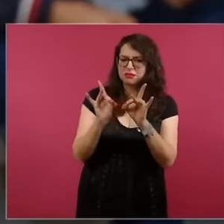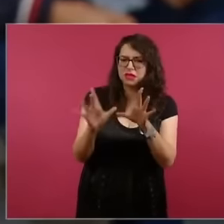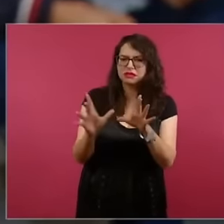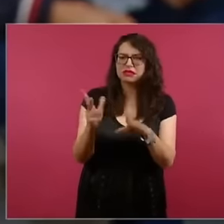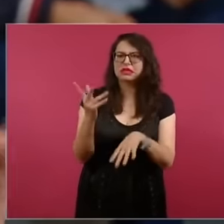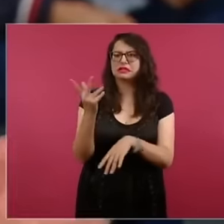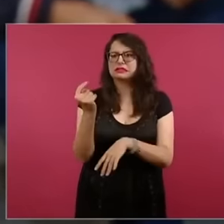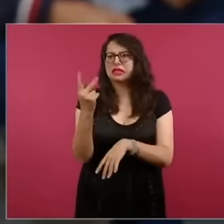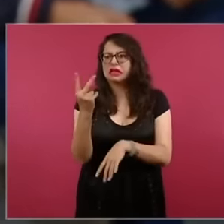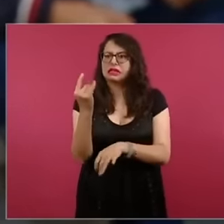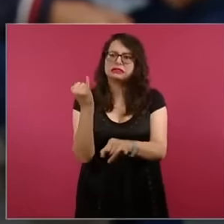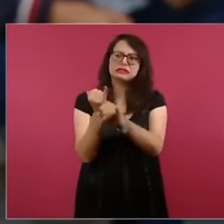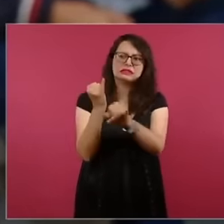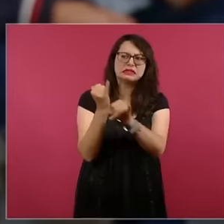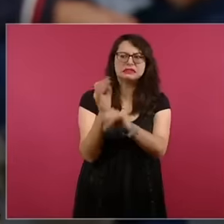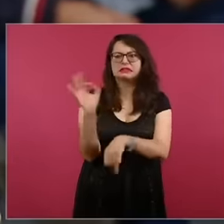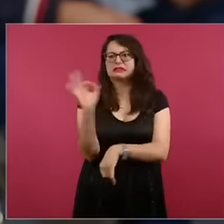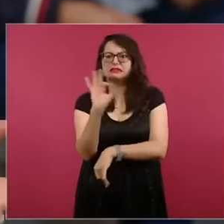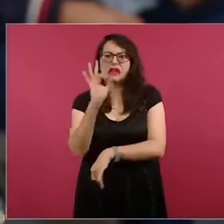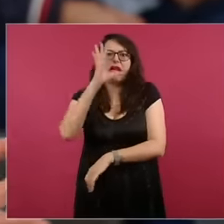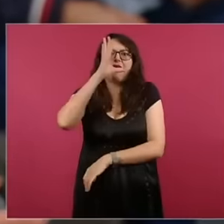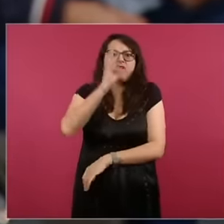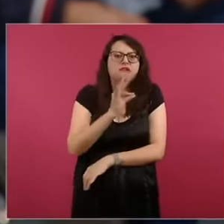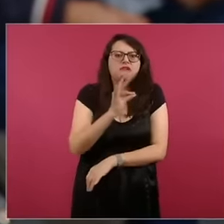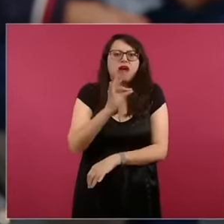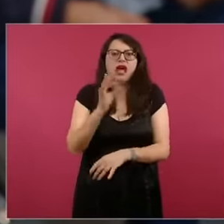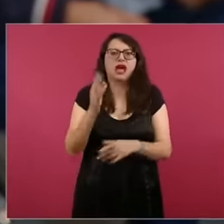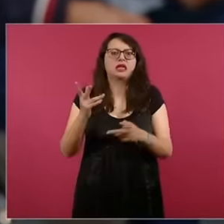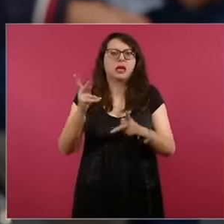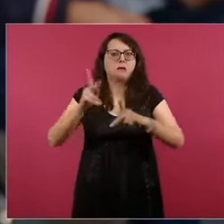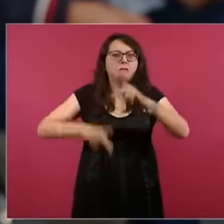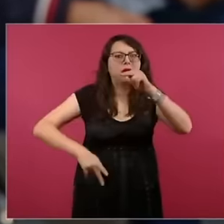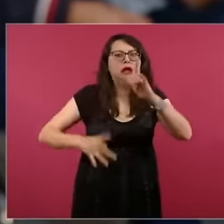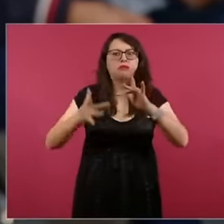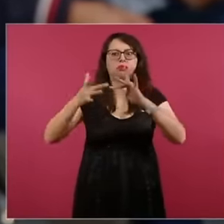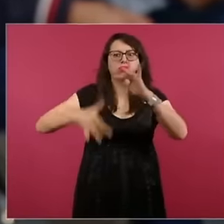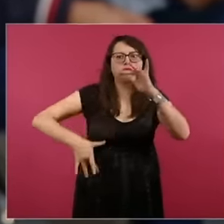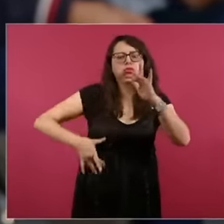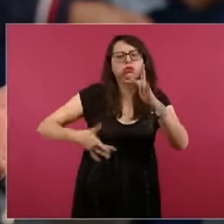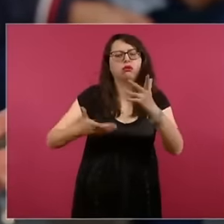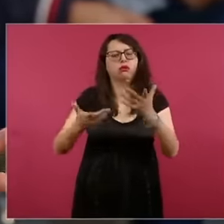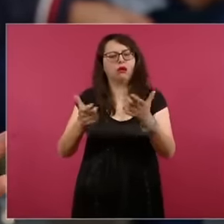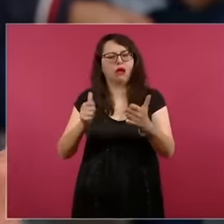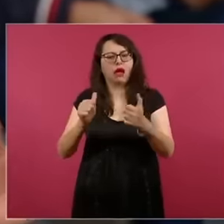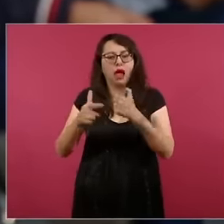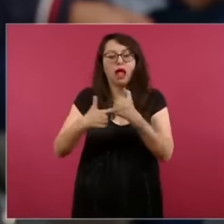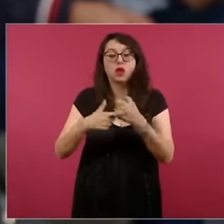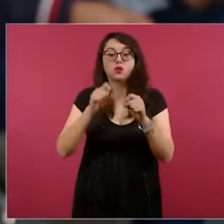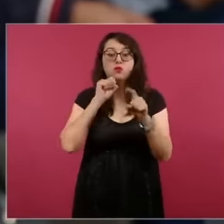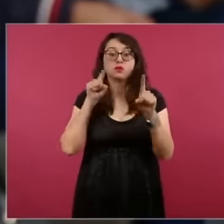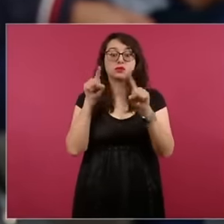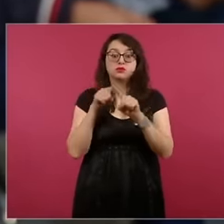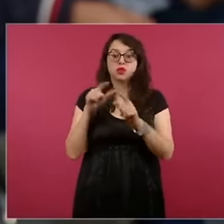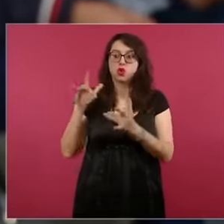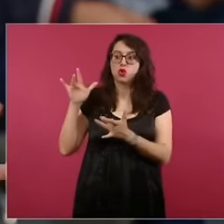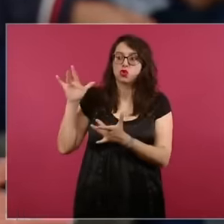the internet, there is talk that this could also be suspended via satellite, the telephone signal,